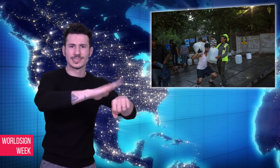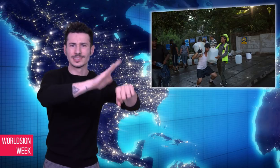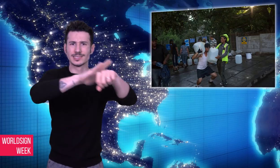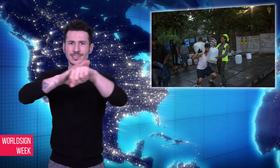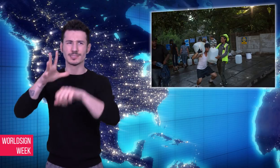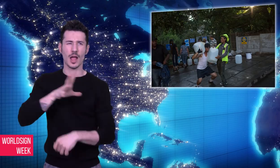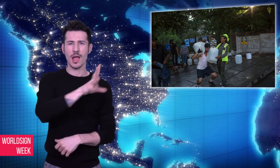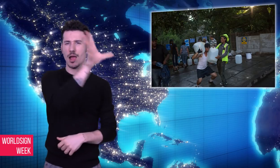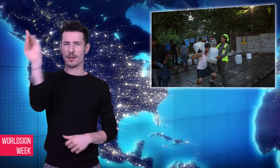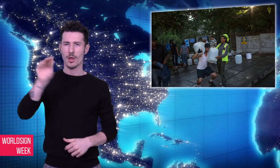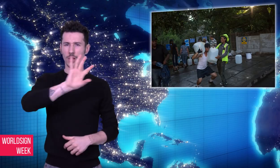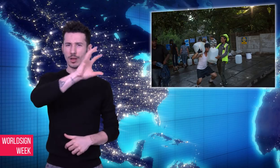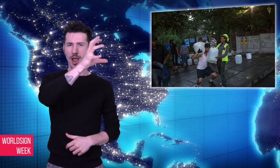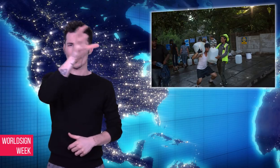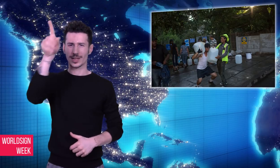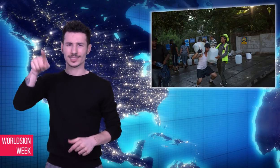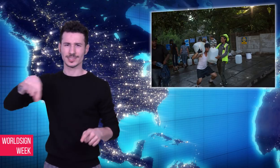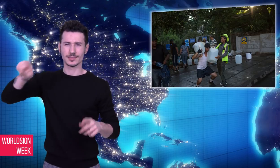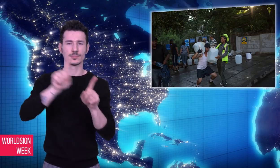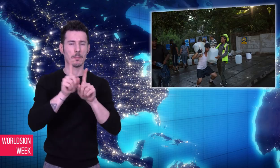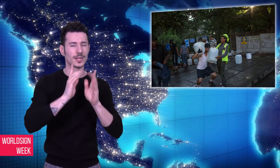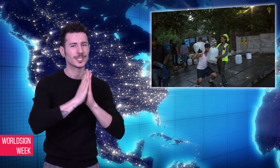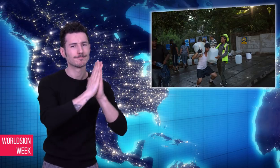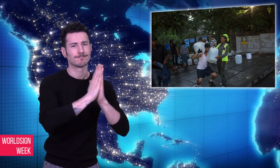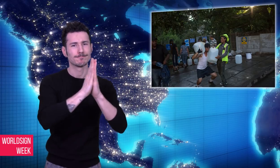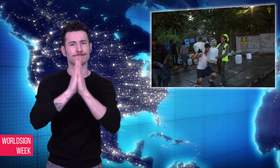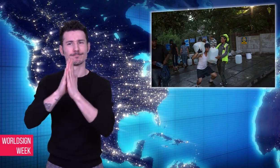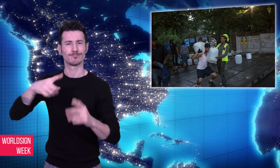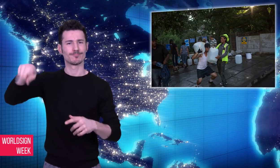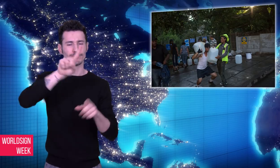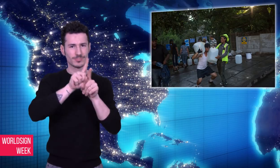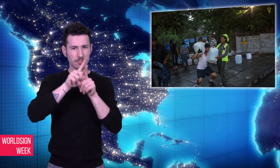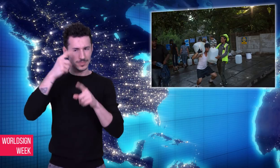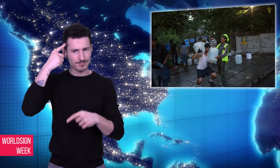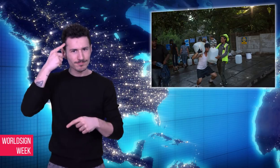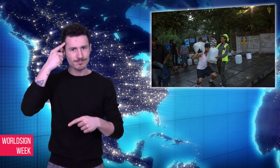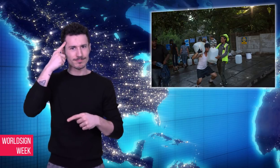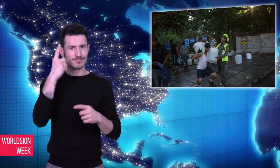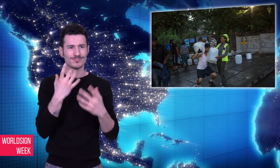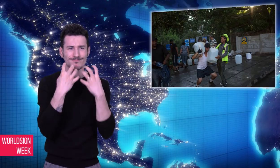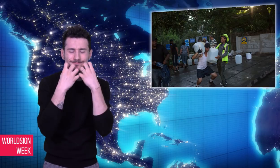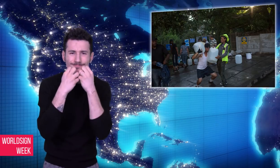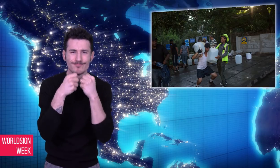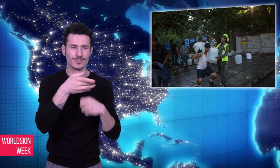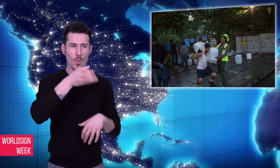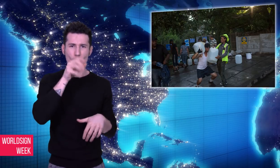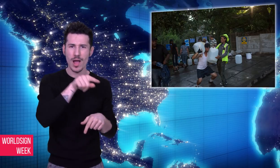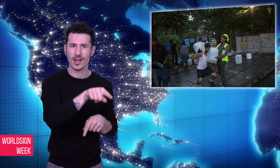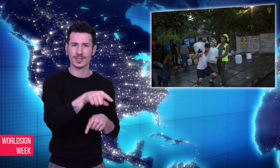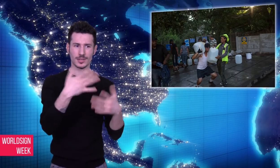country, further depleting its water